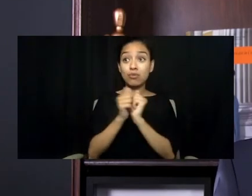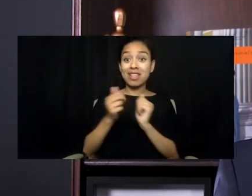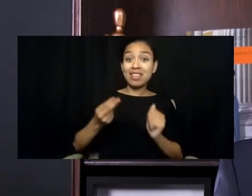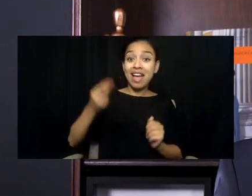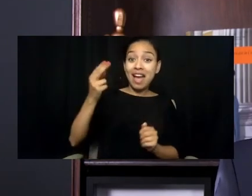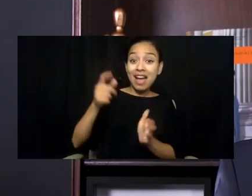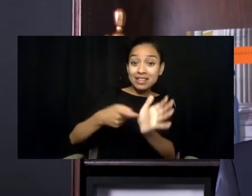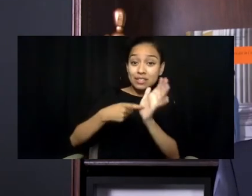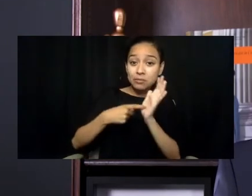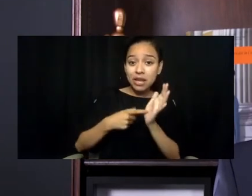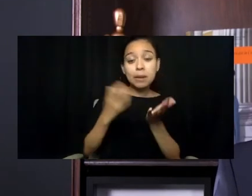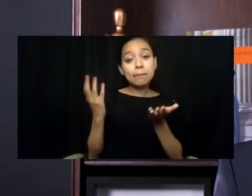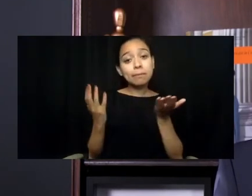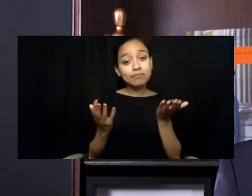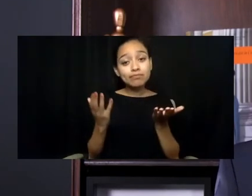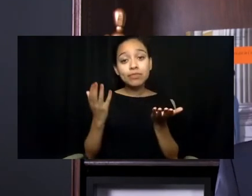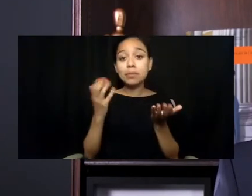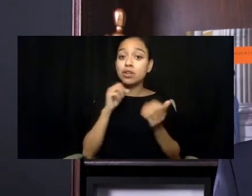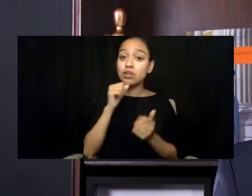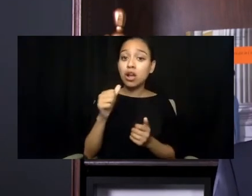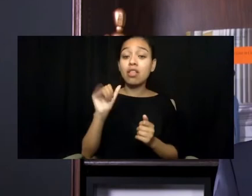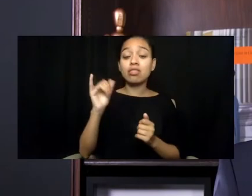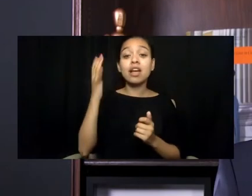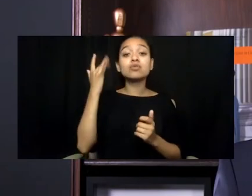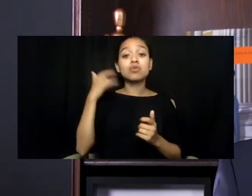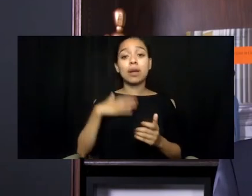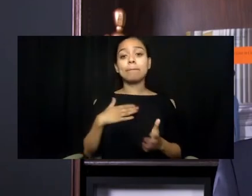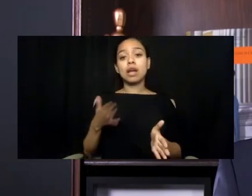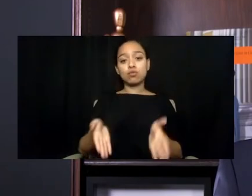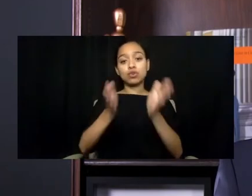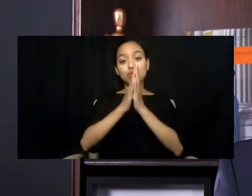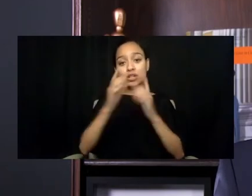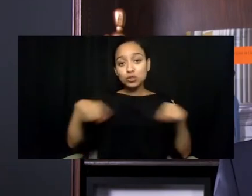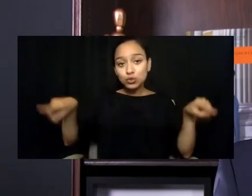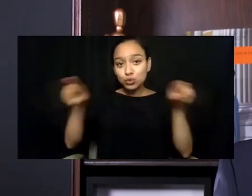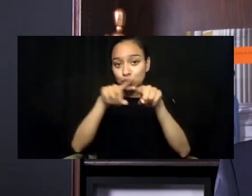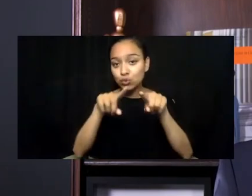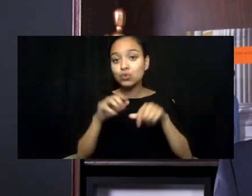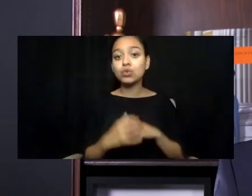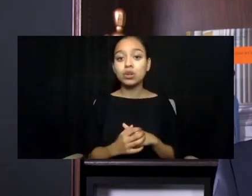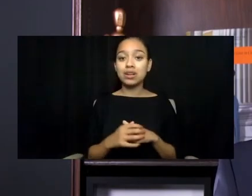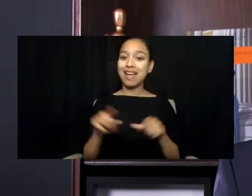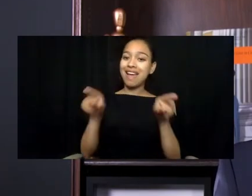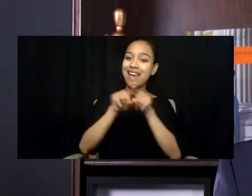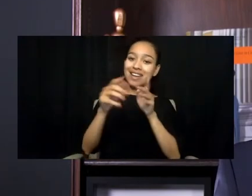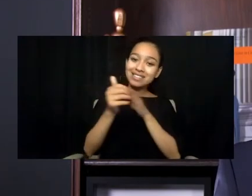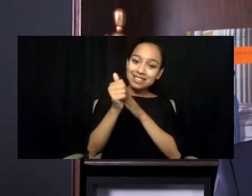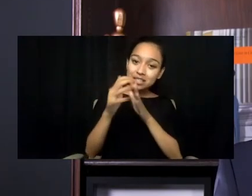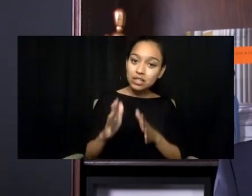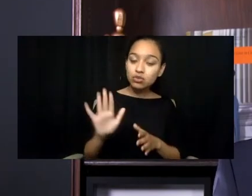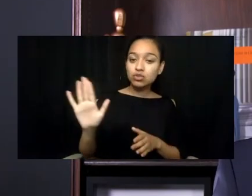So that is my request to all of you. As leaders in your organizations and communities,